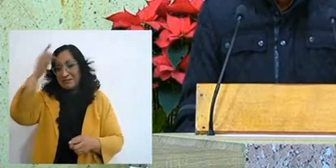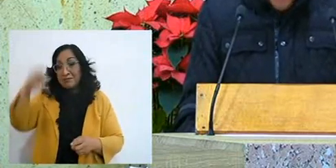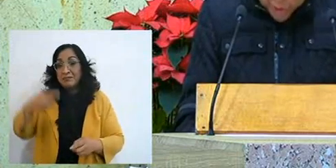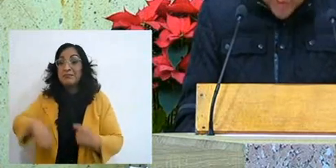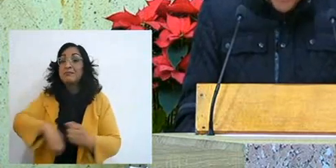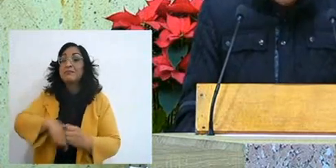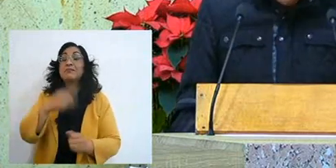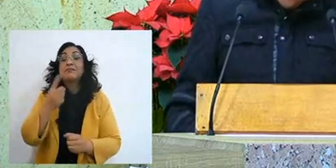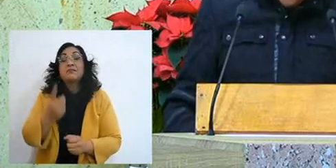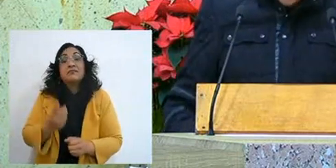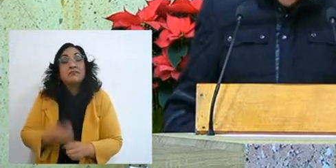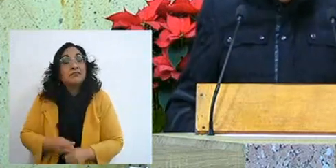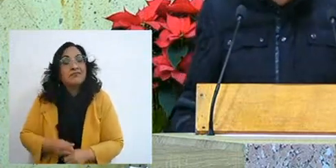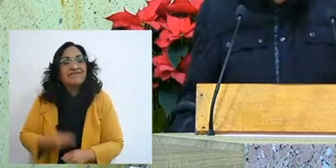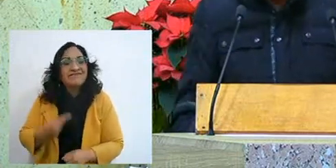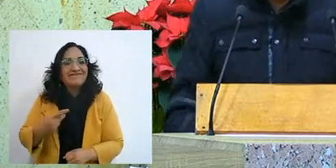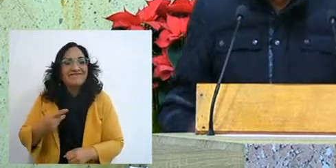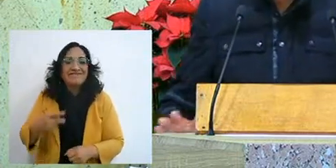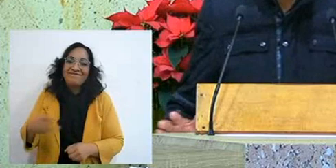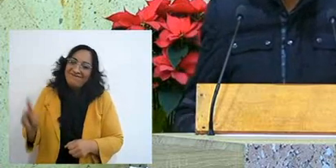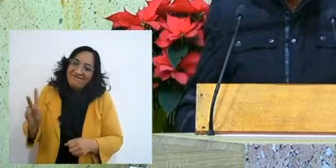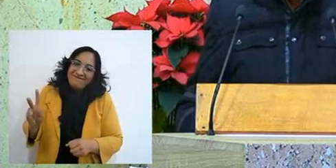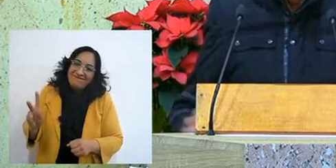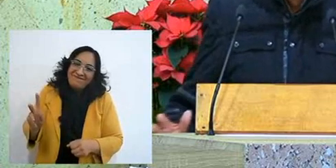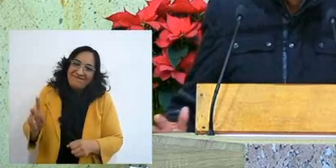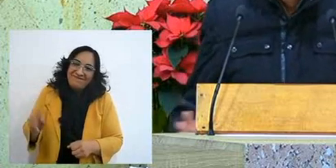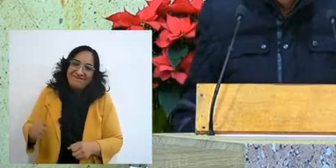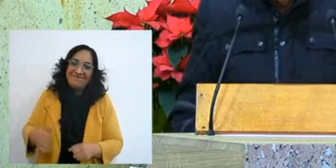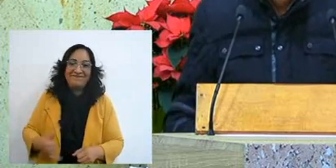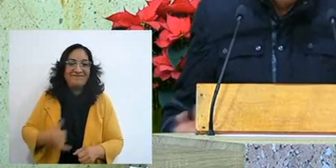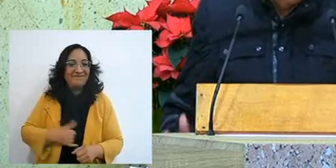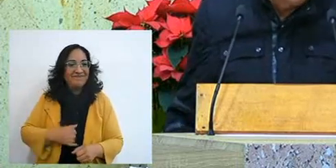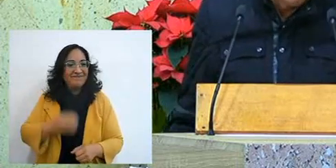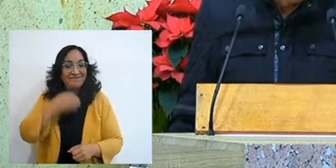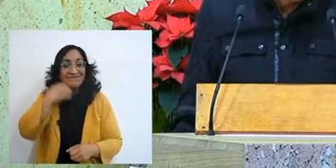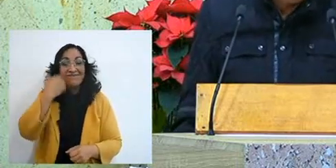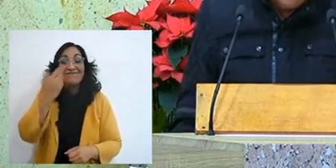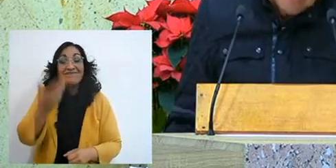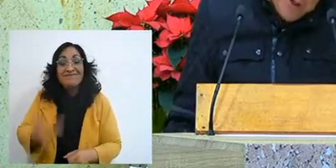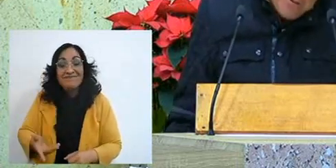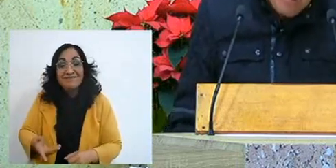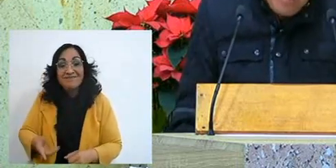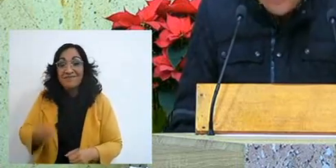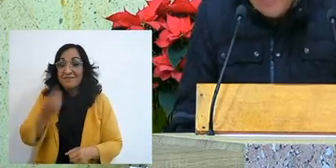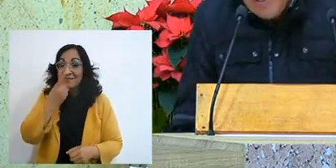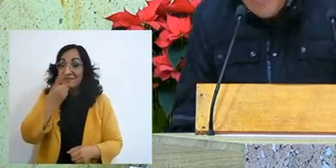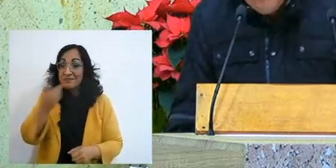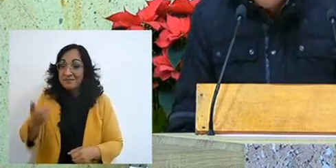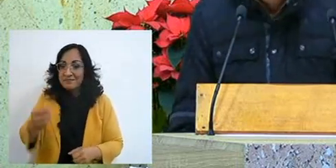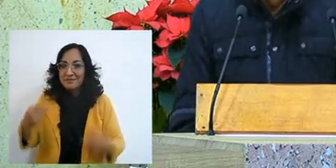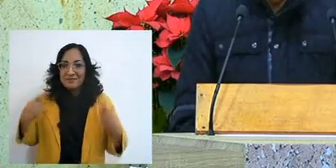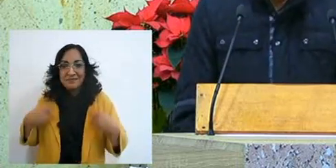but I still wanted to blame others, no, for everything that had been happening, but,